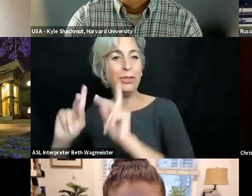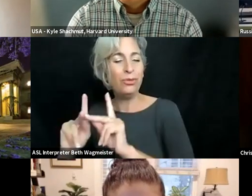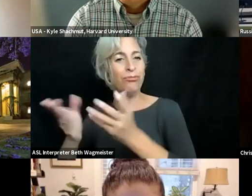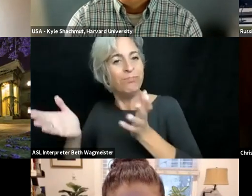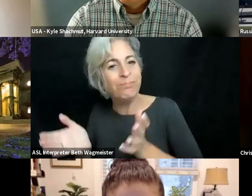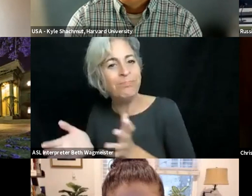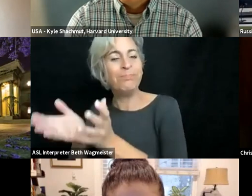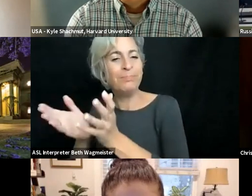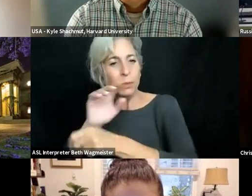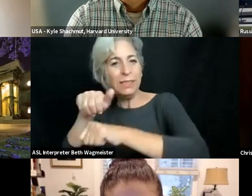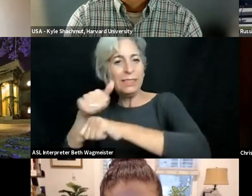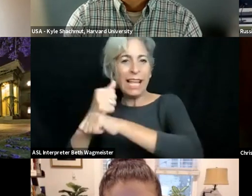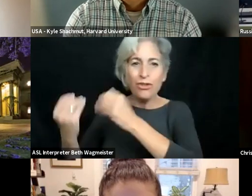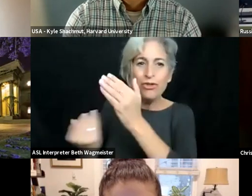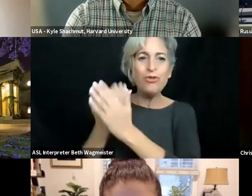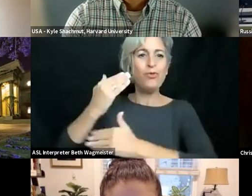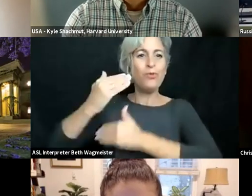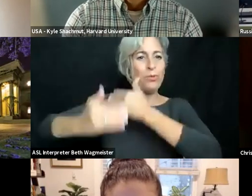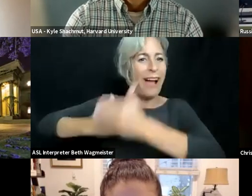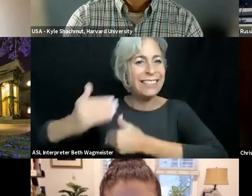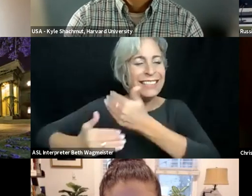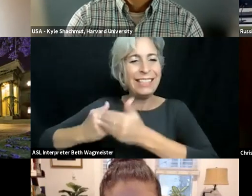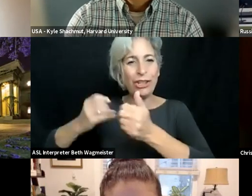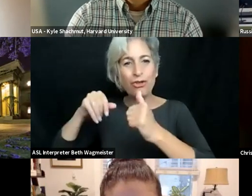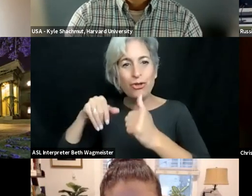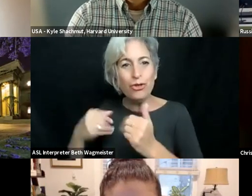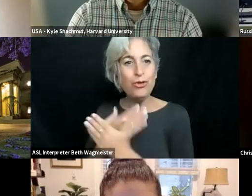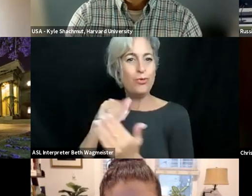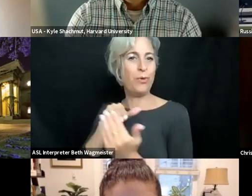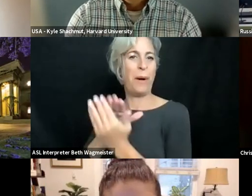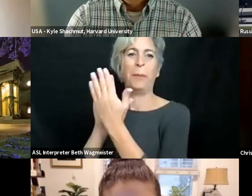changing. And this gives us the opportunity that we influence them,